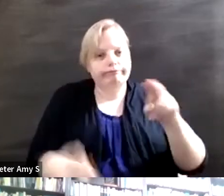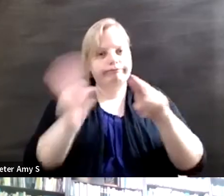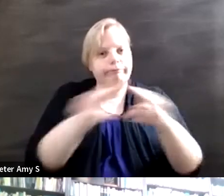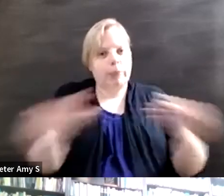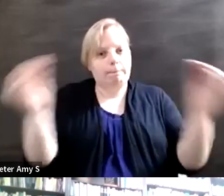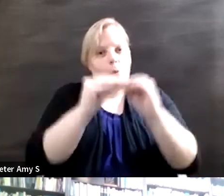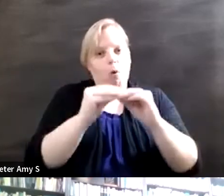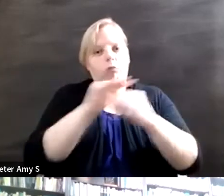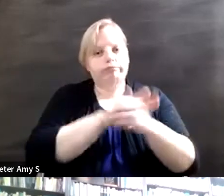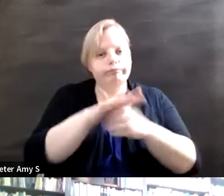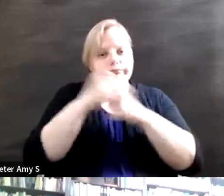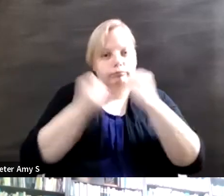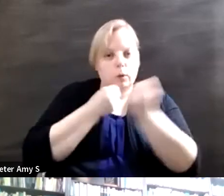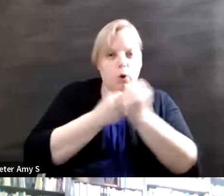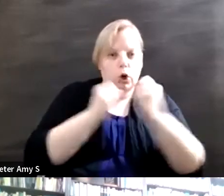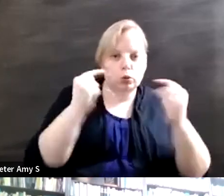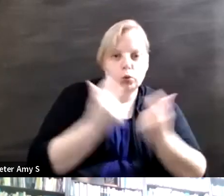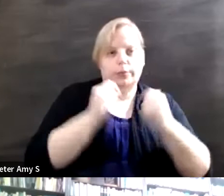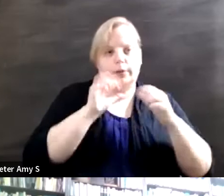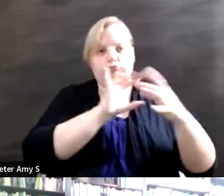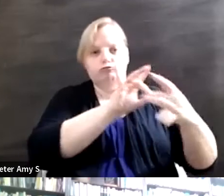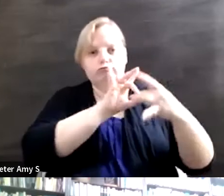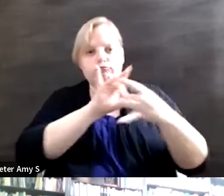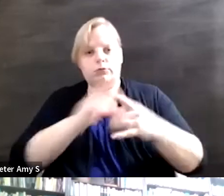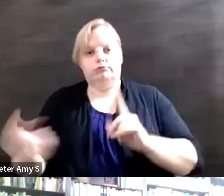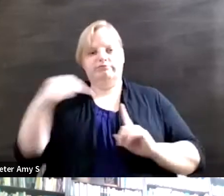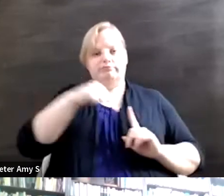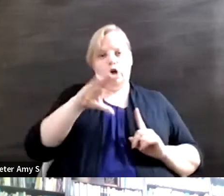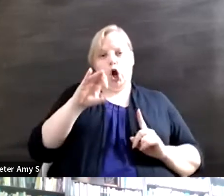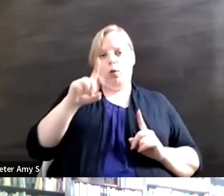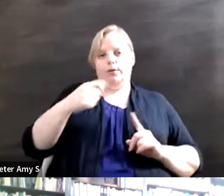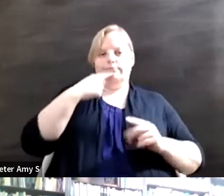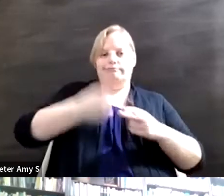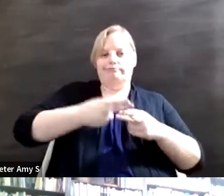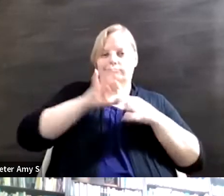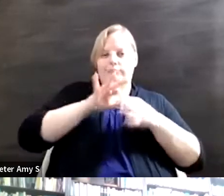connections. Going back to what Carlos was saying about friendship and Mallory was saying about